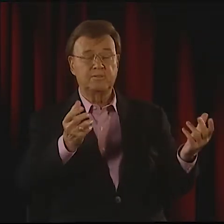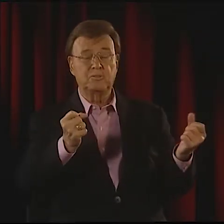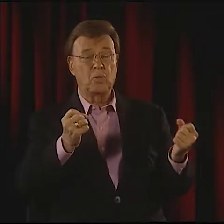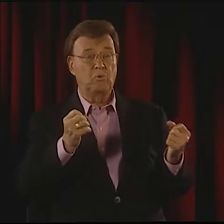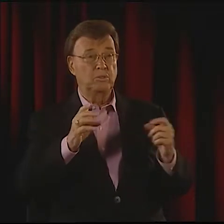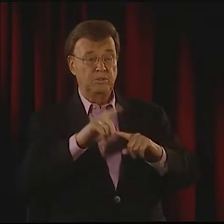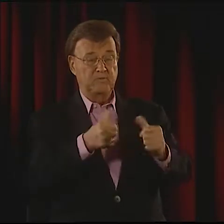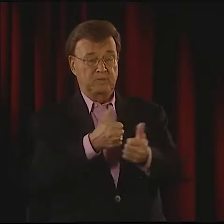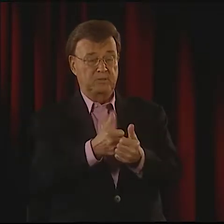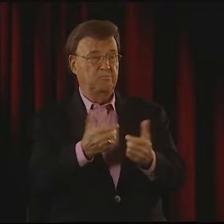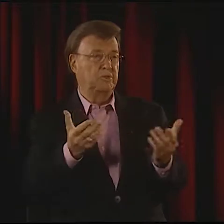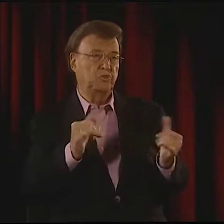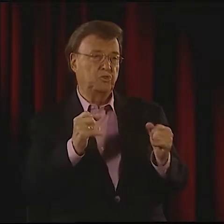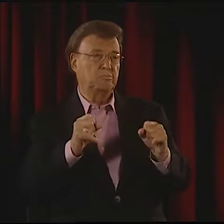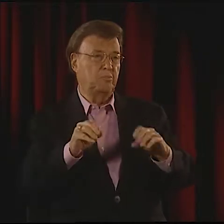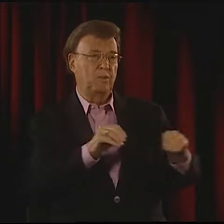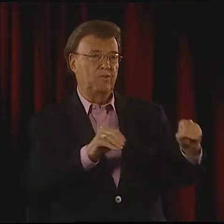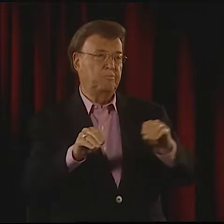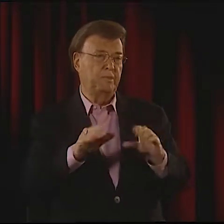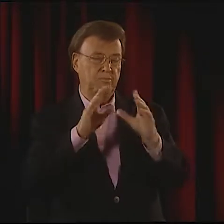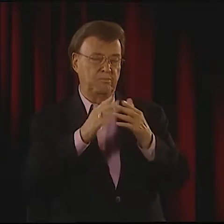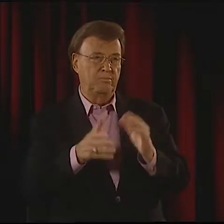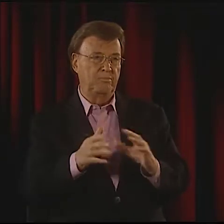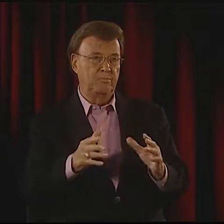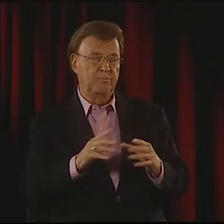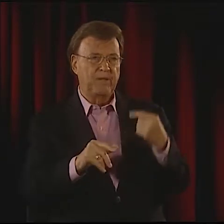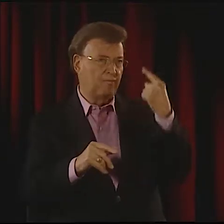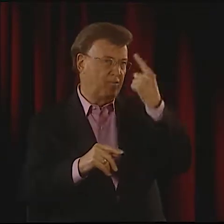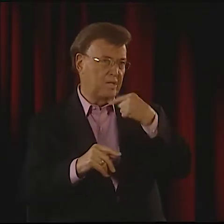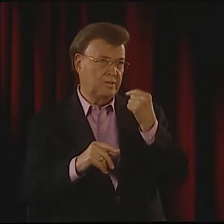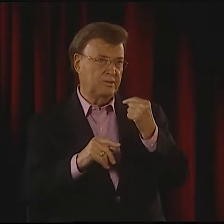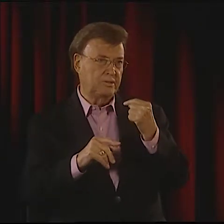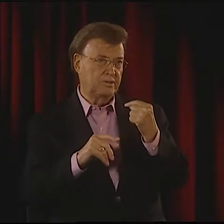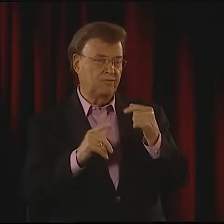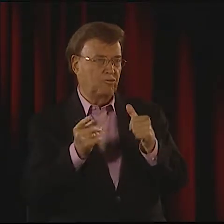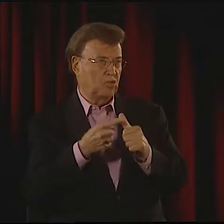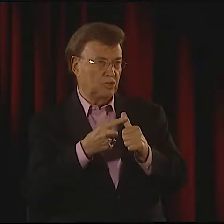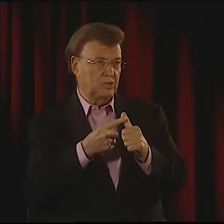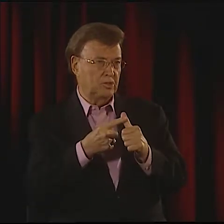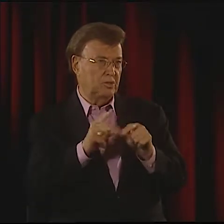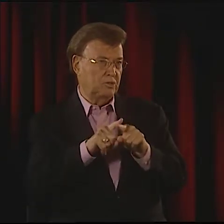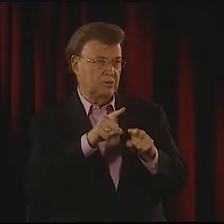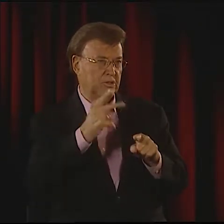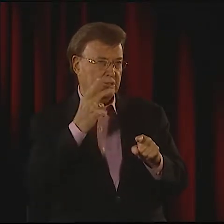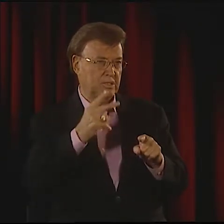THE FACE SPEAKS VOLUMES. THE HANDS ARE JUST MOVEMENTS OF THE SIGNS, OF COURSE,